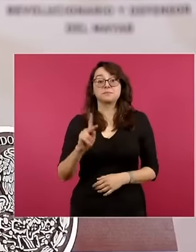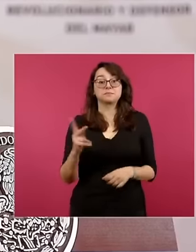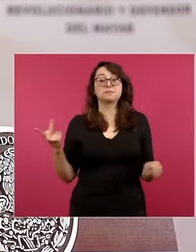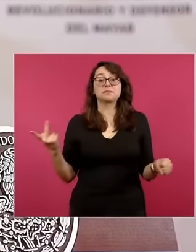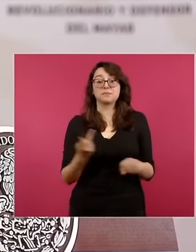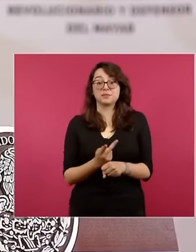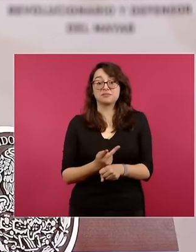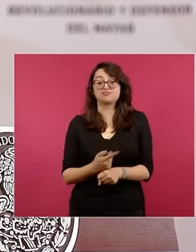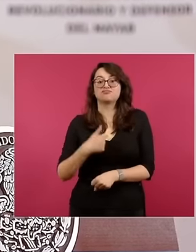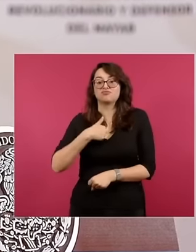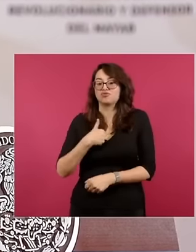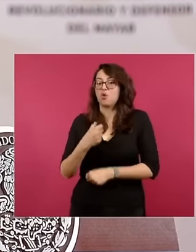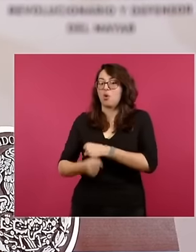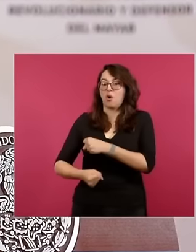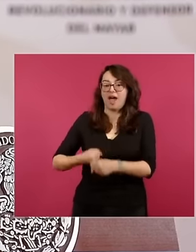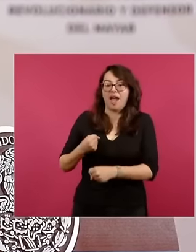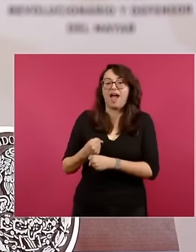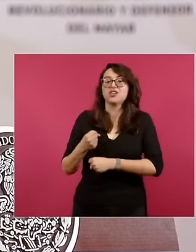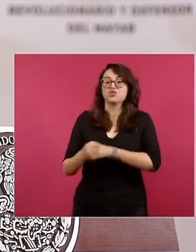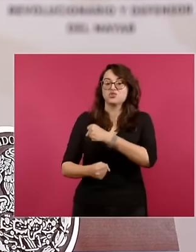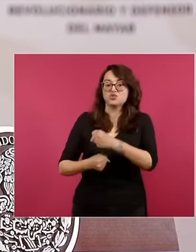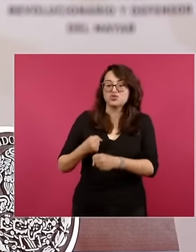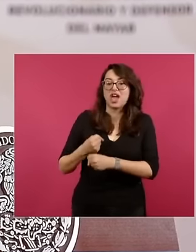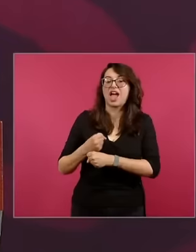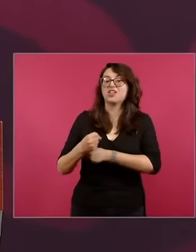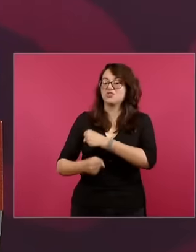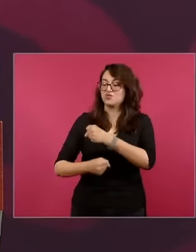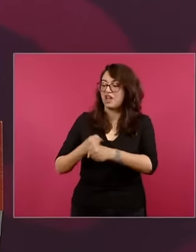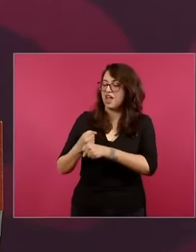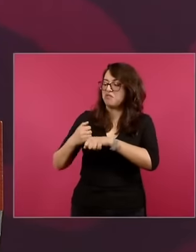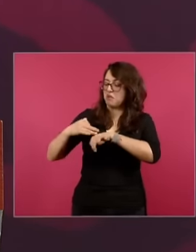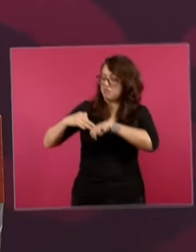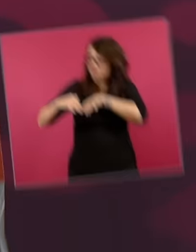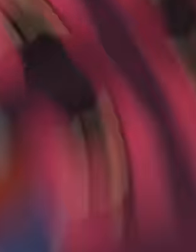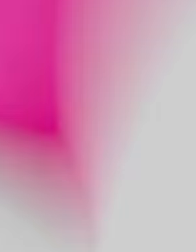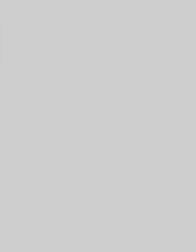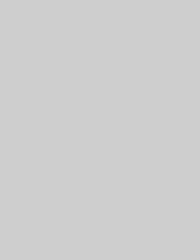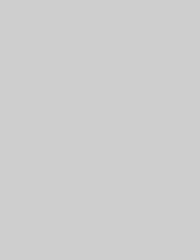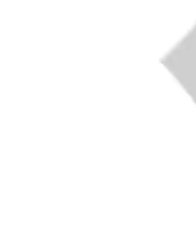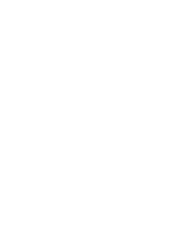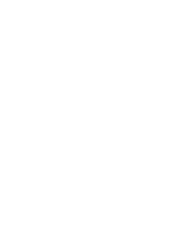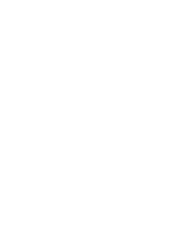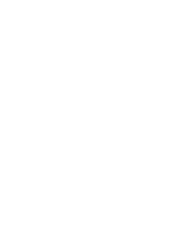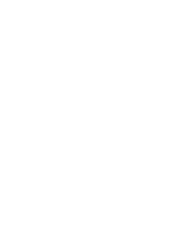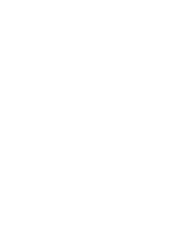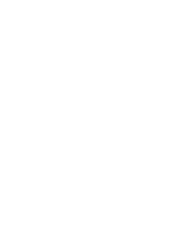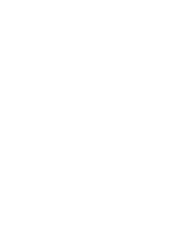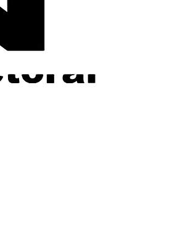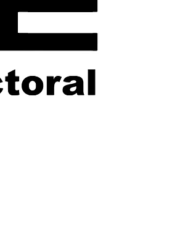video that is circulating. on social networks and without a doubt those from the INE want